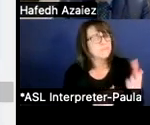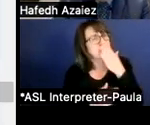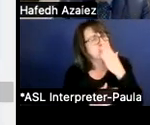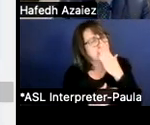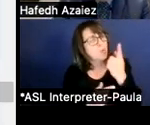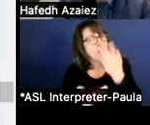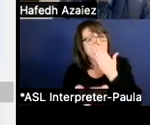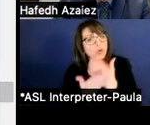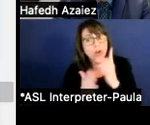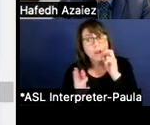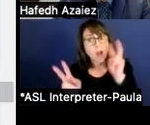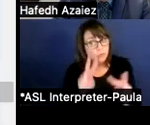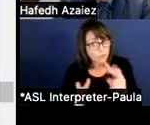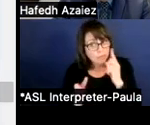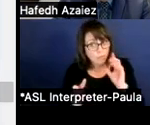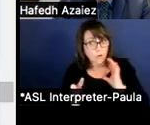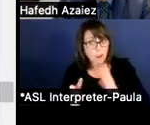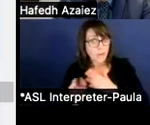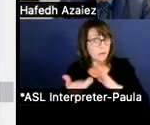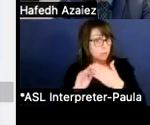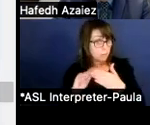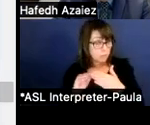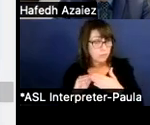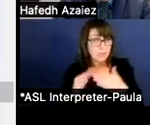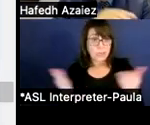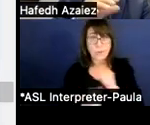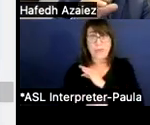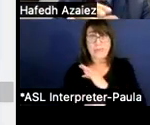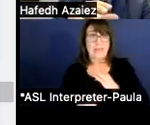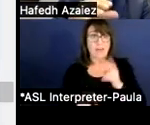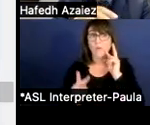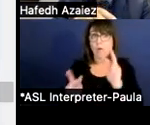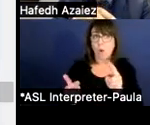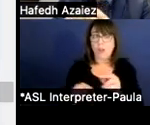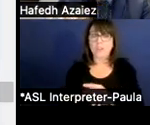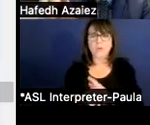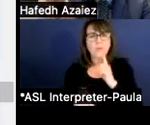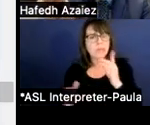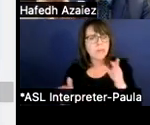for our community here and our staff who are watching is really to pay attention to the cost,